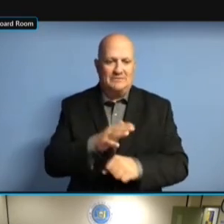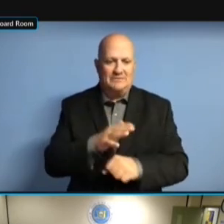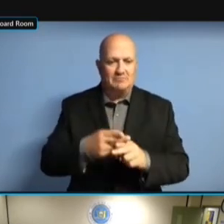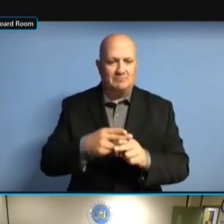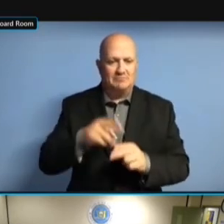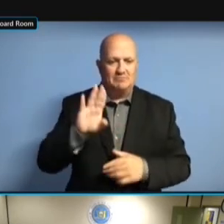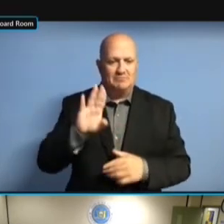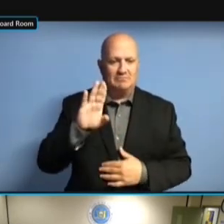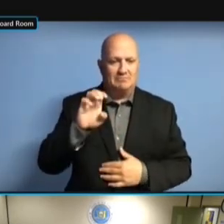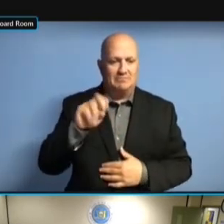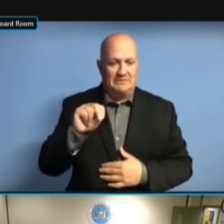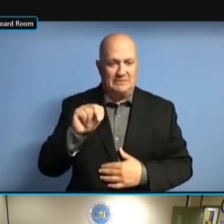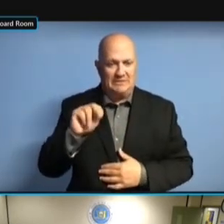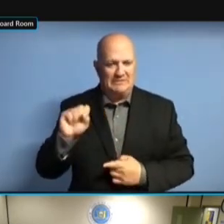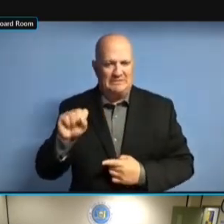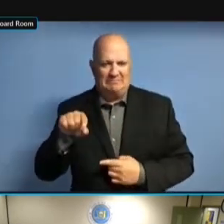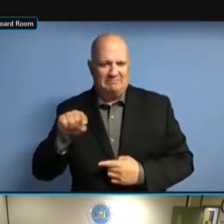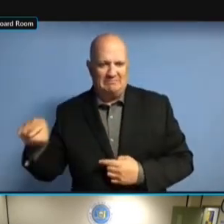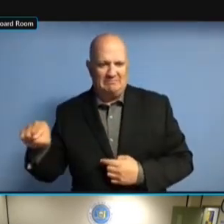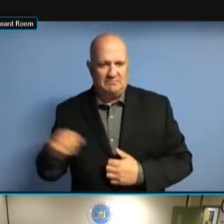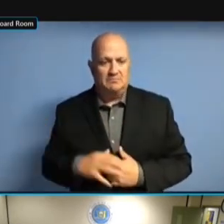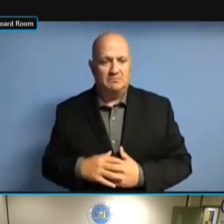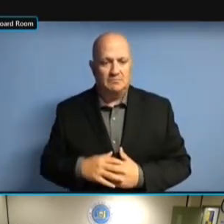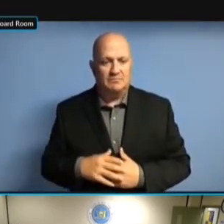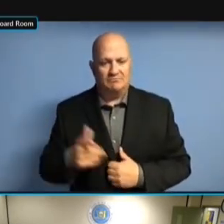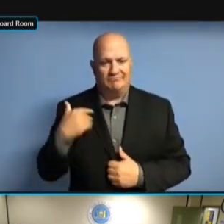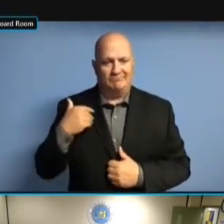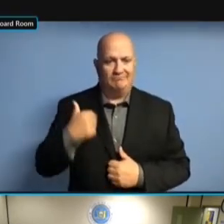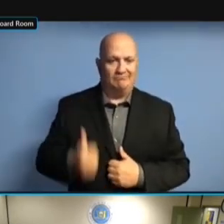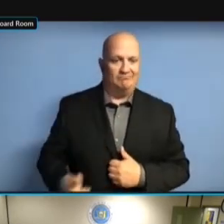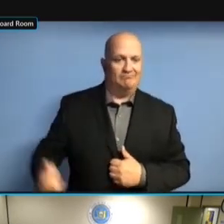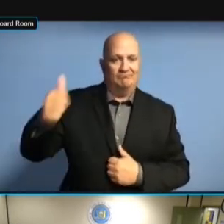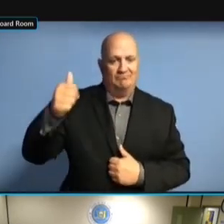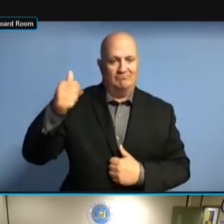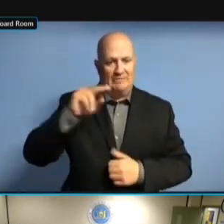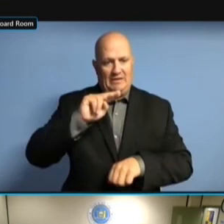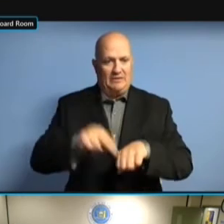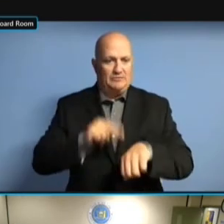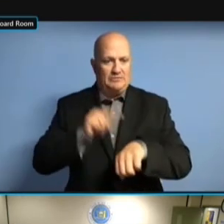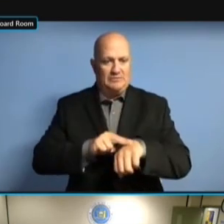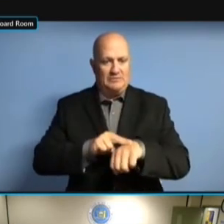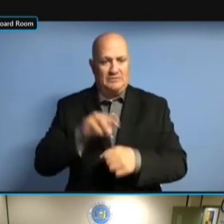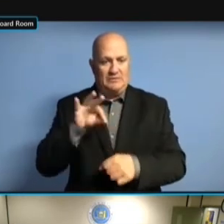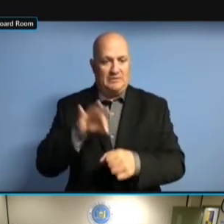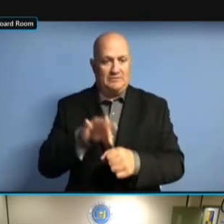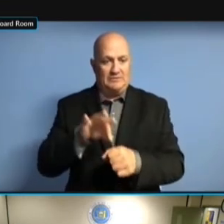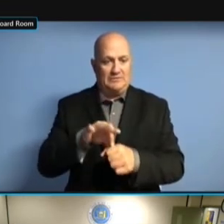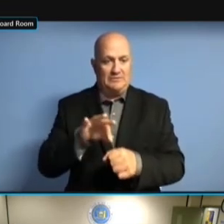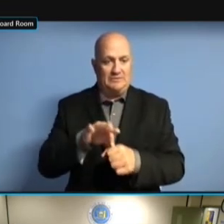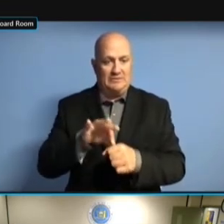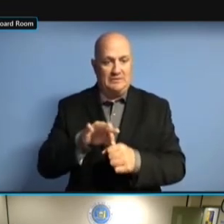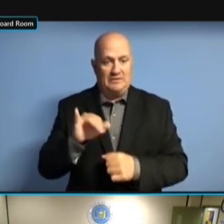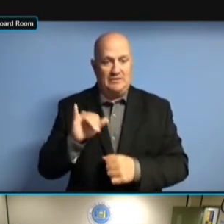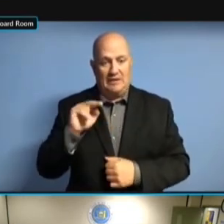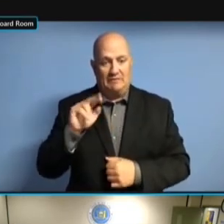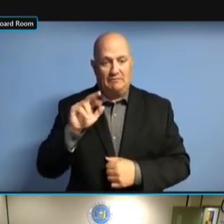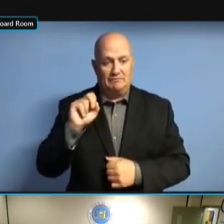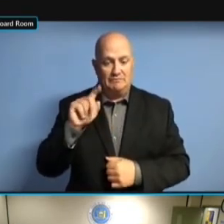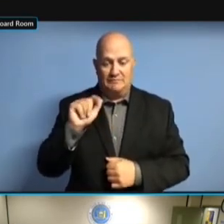ADMINISTRATION AND IS FORMER DIRECTOR OF THE ADMINISTRATION AND IS FORMER DIRECTOR OF THE NATIONAL DIRECTOR OF THE NATIONAL DIRECTOR OF THE NATIONAL ELECTIONS DIRECTOR OF THE NATIONAL ELECTIONS INFRASTRUCTURE DIRECTOR OF THE NATIONAL ELECTIONS INFRASTRUCTURE FOR ELECTIONS INFRASTRUCTURE FOR ELECTIONS INFRASTRUCTURE FOR INFORMATION ELECTIONS INFRASTRUCTURE FOR INFORMATION SHARING ELECTIONS INFRASTRUCTURE FOR INFORMATION SHARING AND ELECTIONS INFRASTRUCTURE FOR INFORMATION SHARING AND ANALYSIS INFORMATION SHARING AND ANALYSIS INFORMATION SHARING AND ANALYSIS CENTER. CENTER. CENTER. CYBER CENTER. CYBER REGULATIONS,